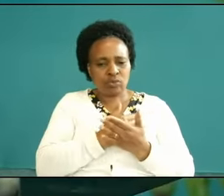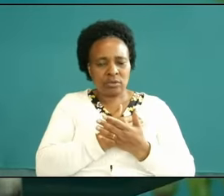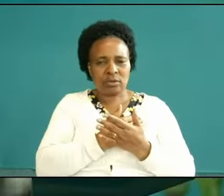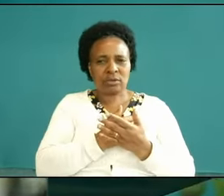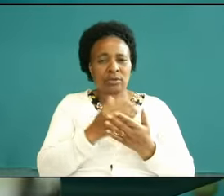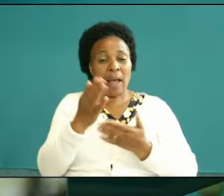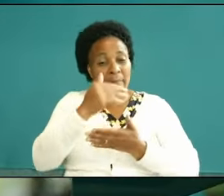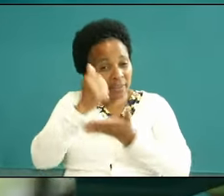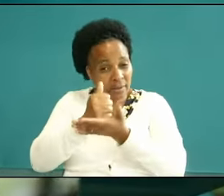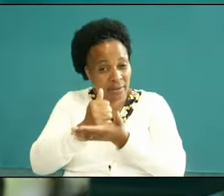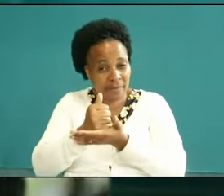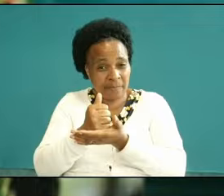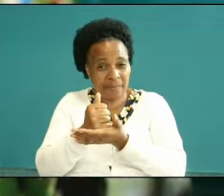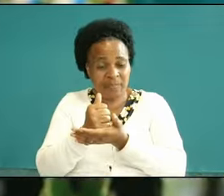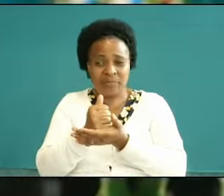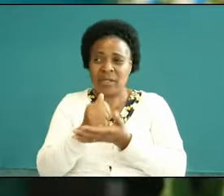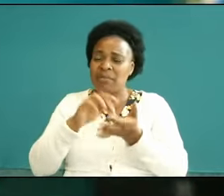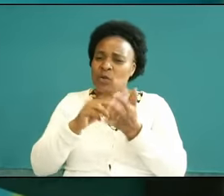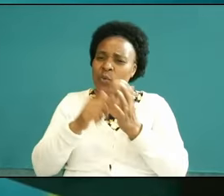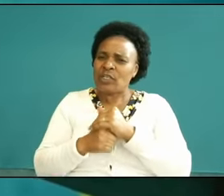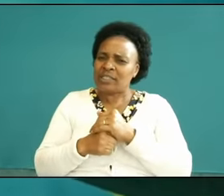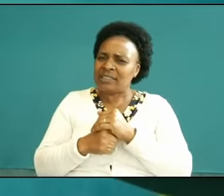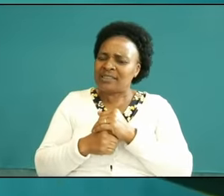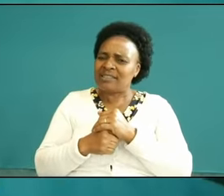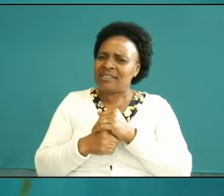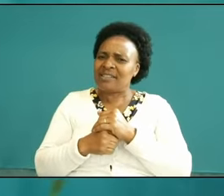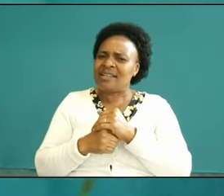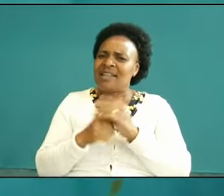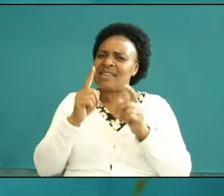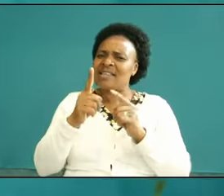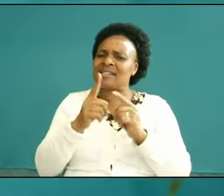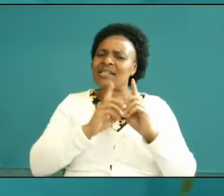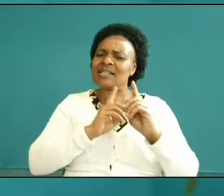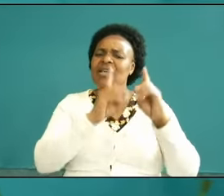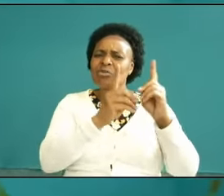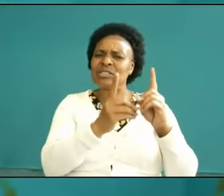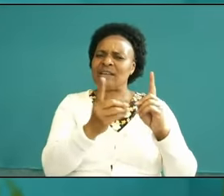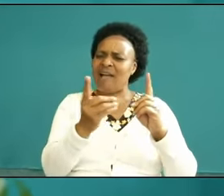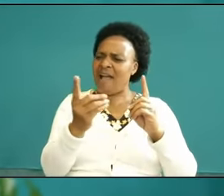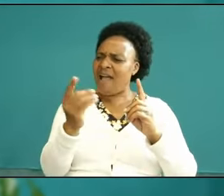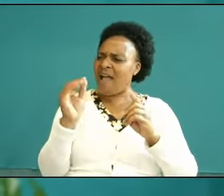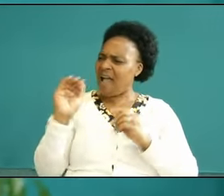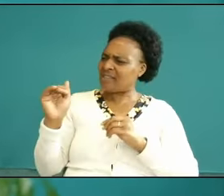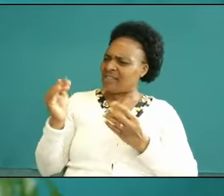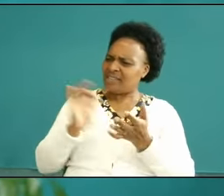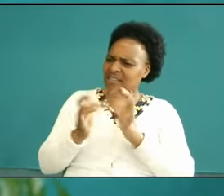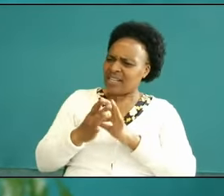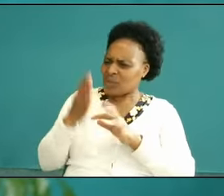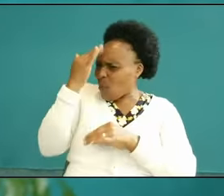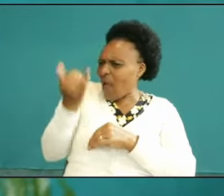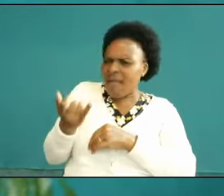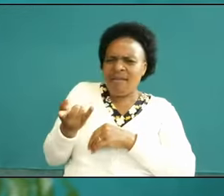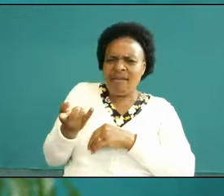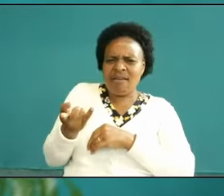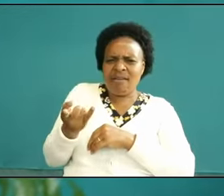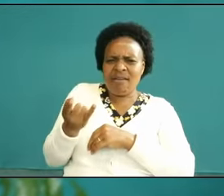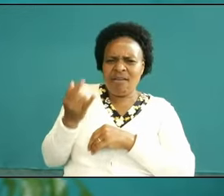now this was shocking now when they retreated the disciples asked Jesus but but but why were we not